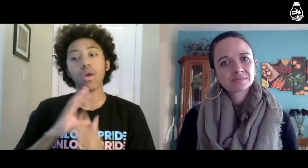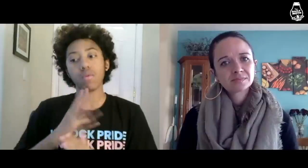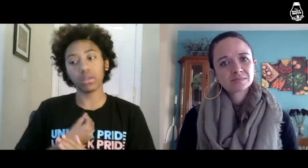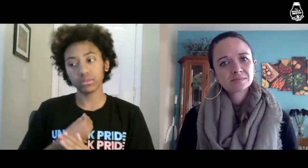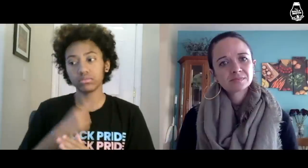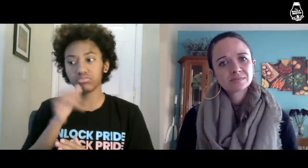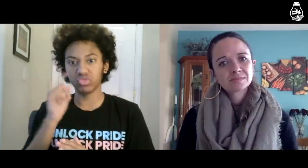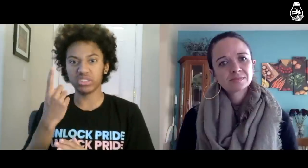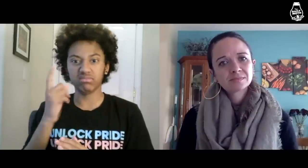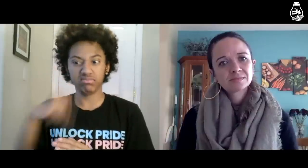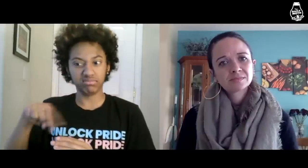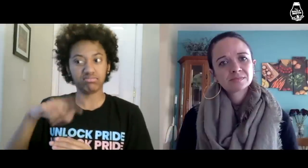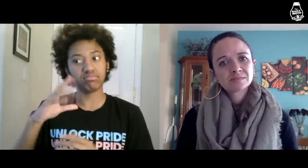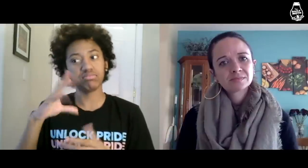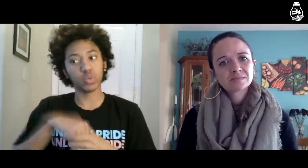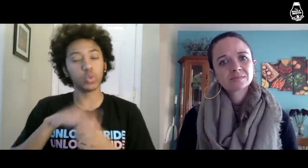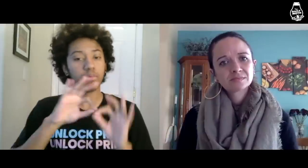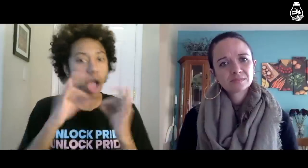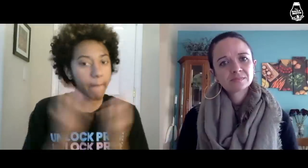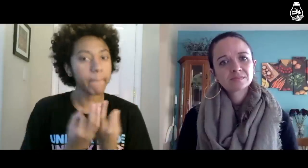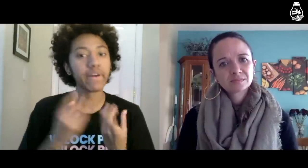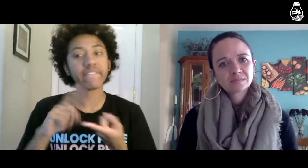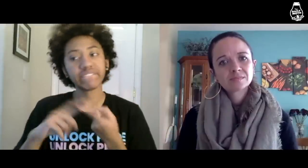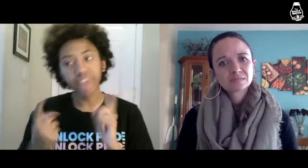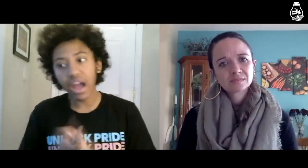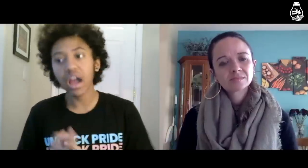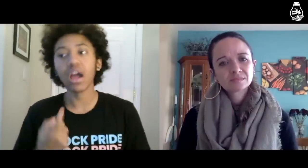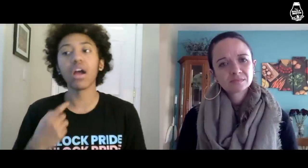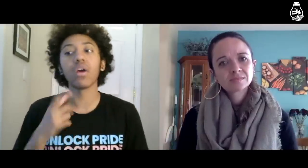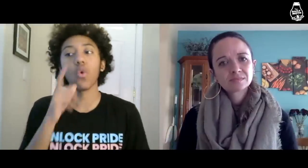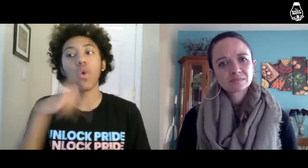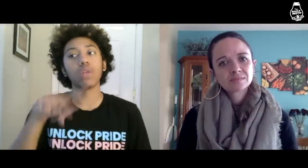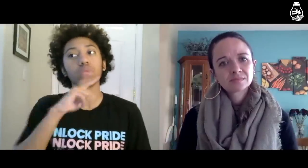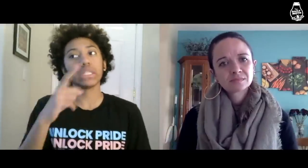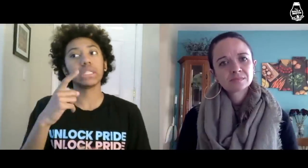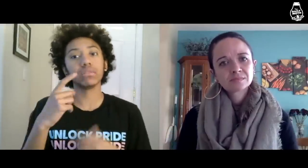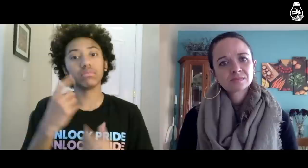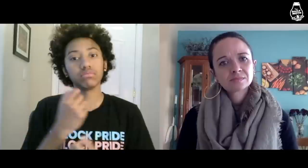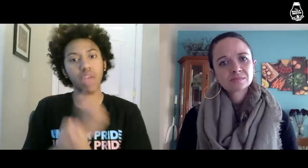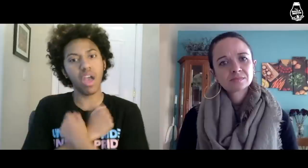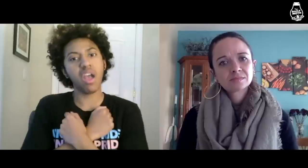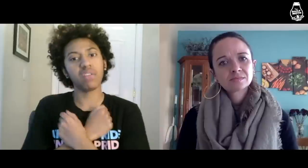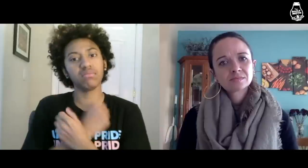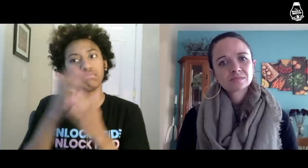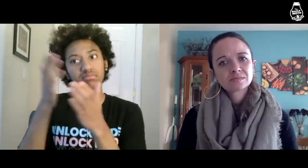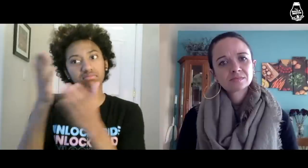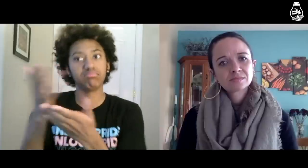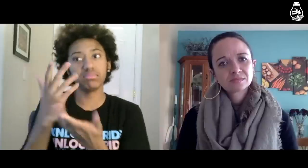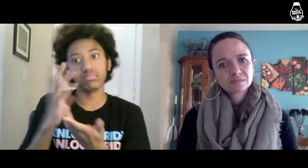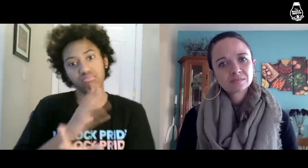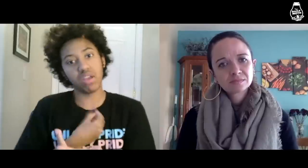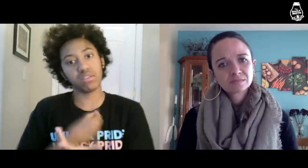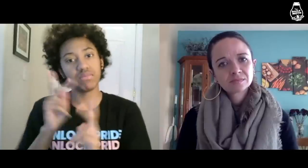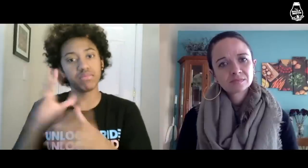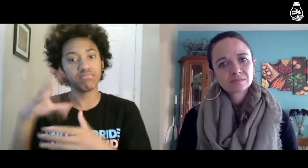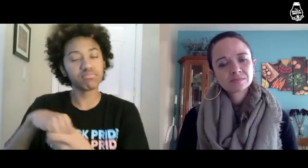trans people including their family and friends to be loved.